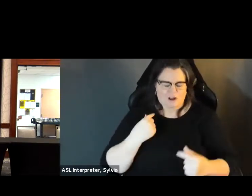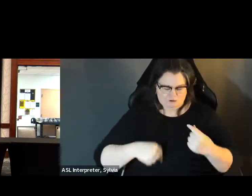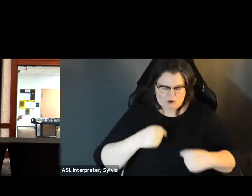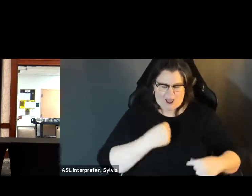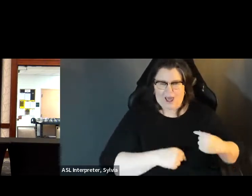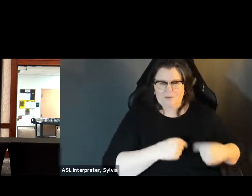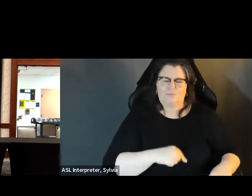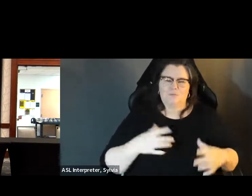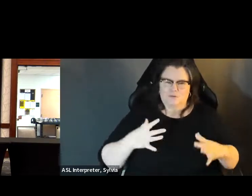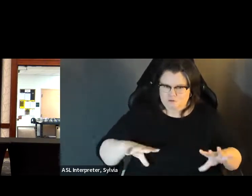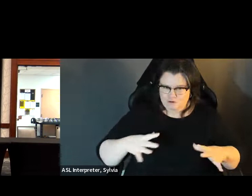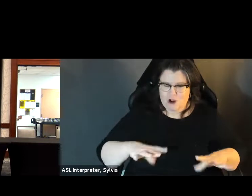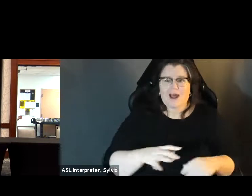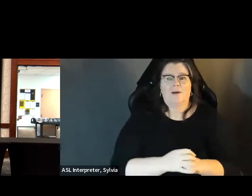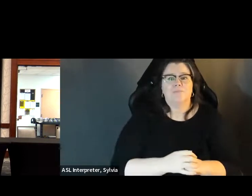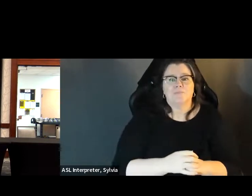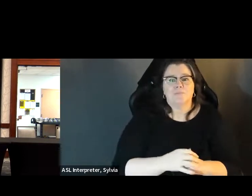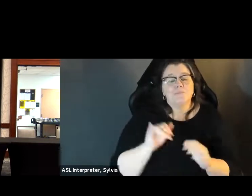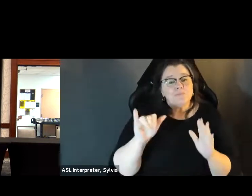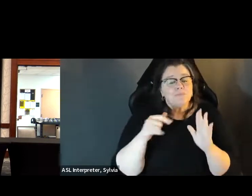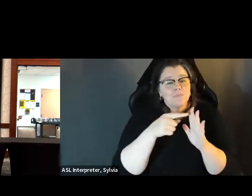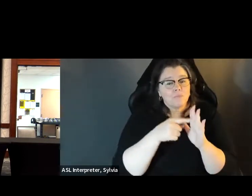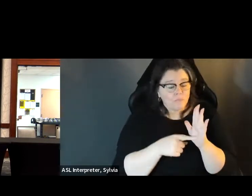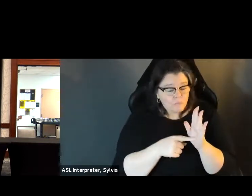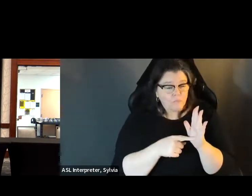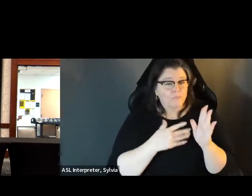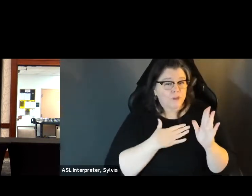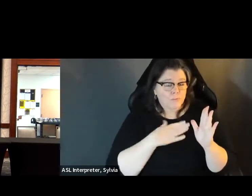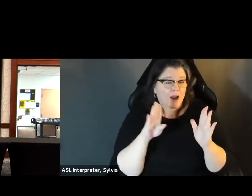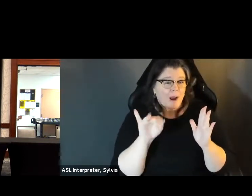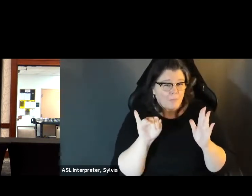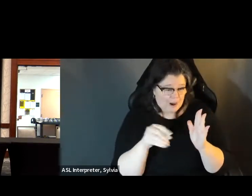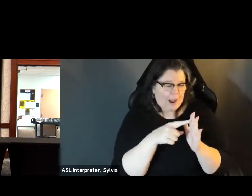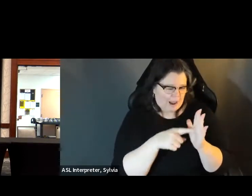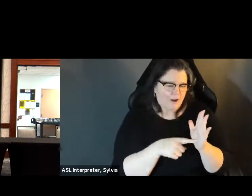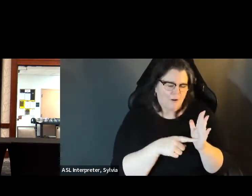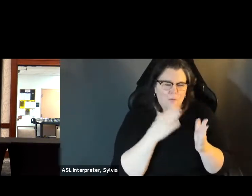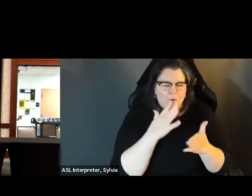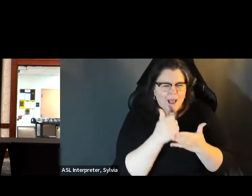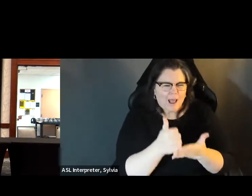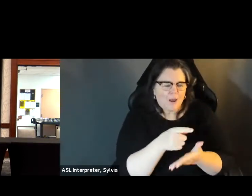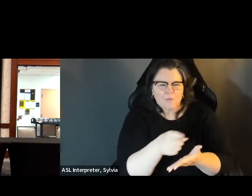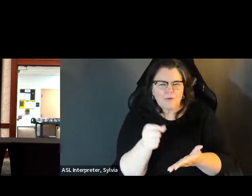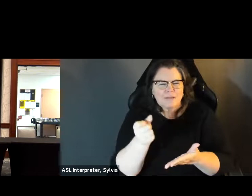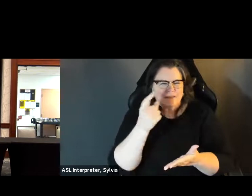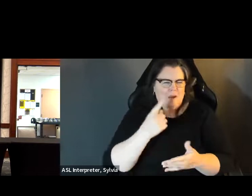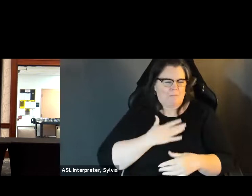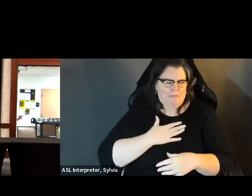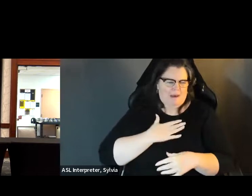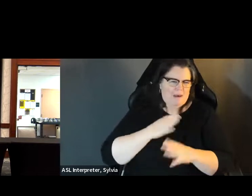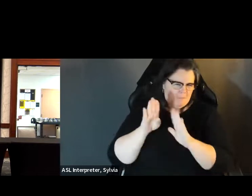I have blonde just pass shoulder linked hair, and today I'm wearing a blue and white striped. Today I am wearing a blue and Dress, the content's provided in my bio is certainly helpful, for understanding what I've done. white striped dress. The context provided in my bio is